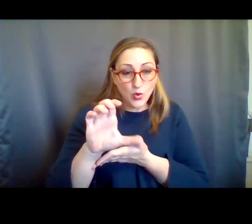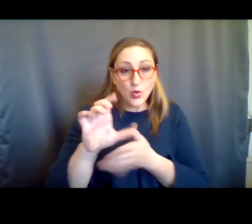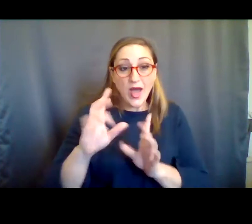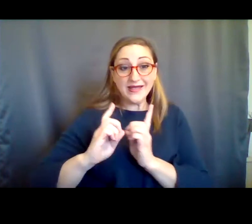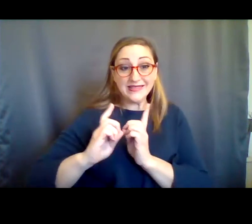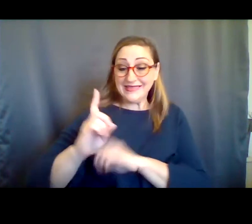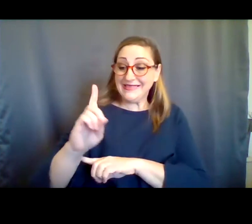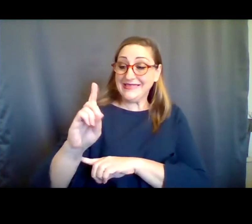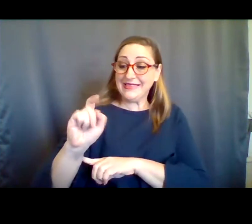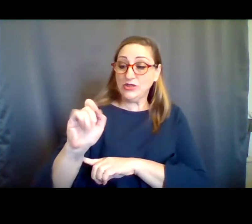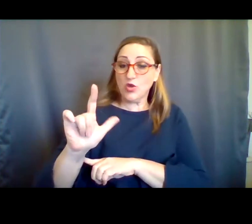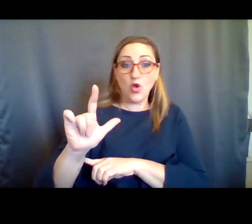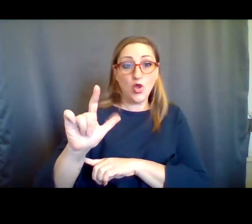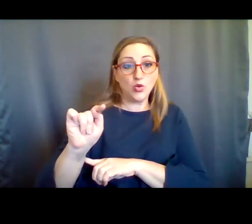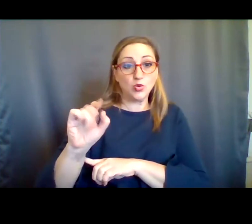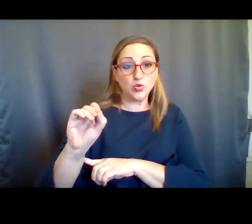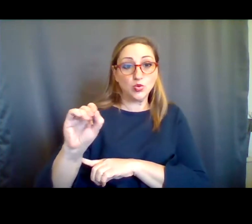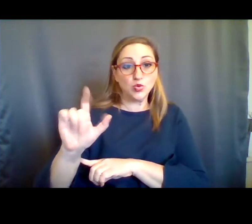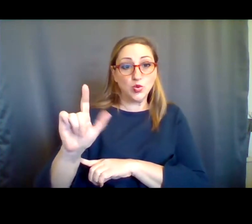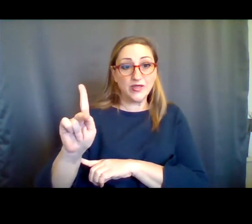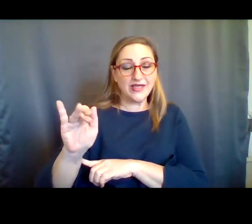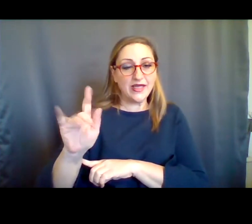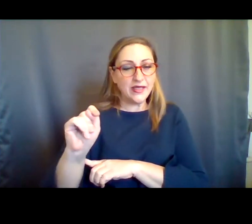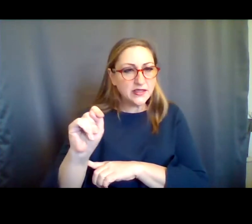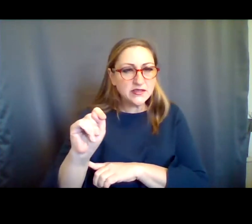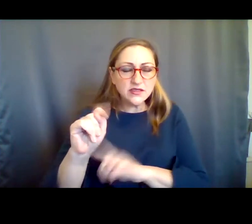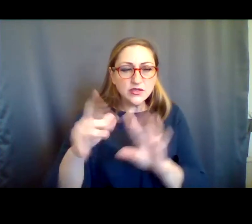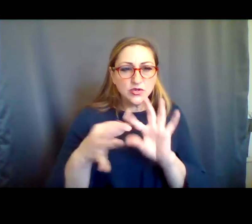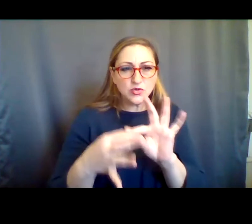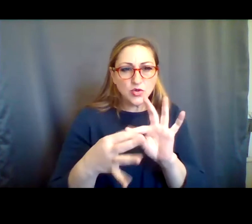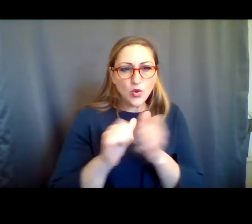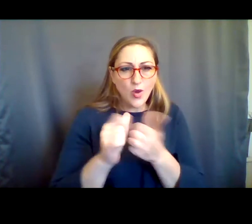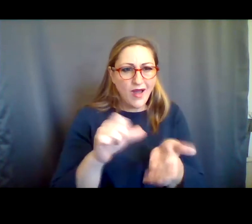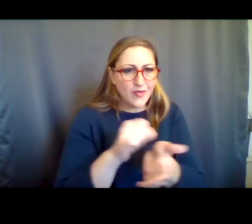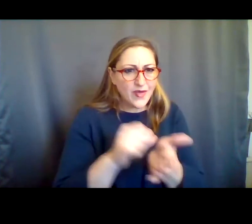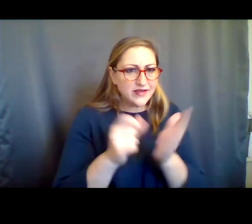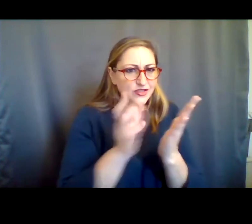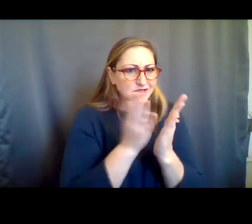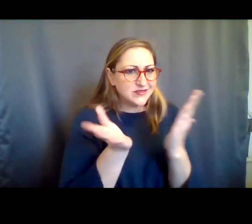re-opening Dance/NYC Digital Toolkit. I'll start by taking you through some of the pages on the